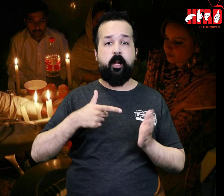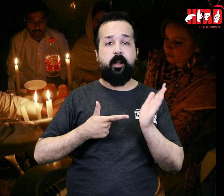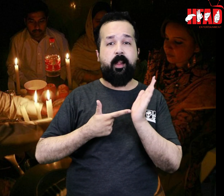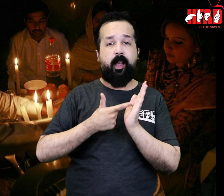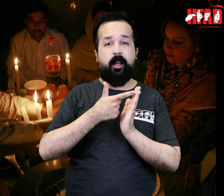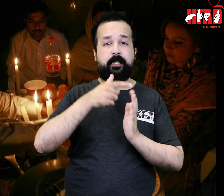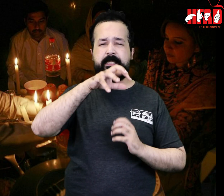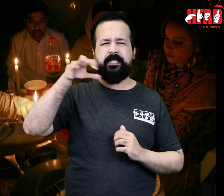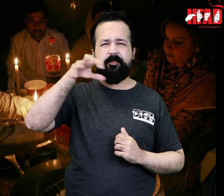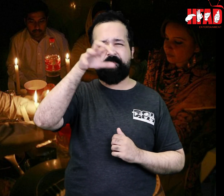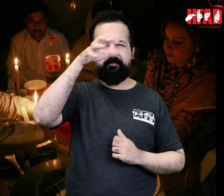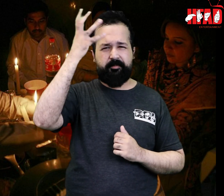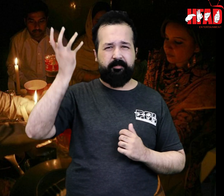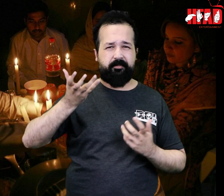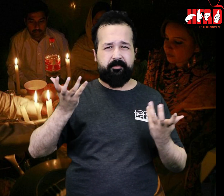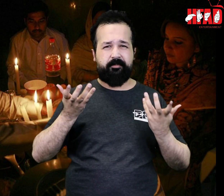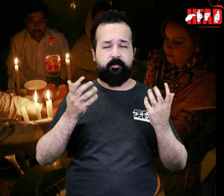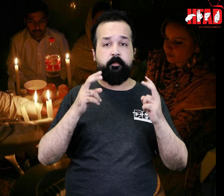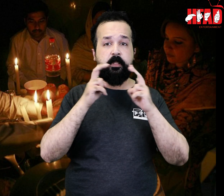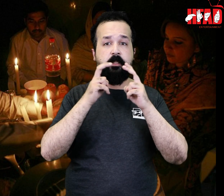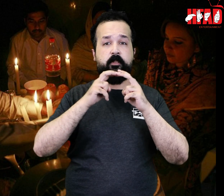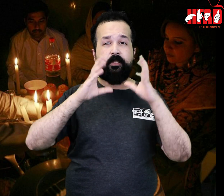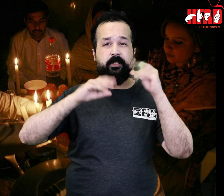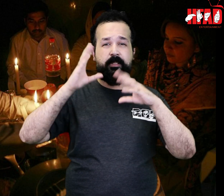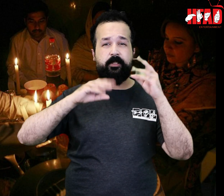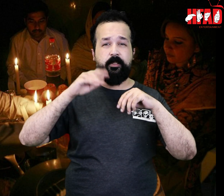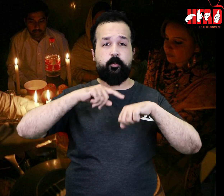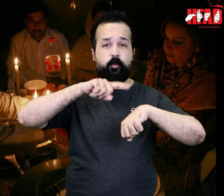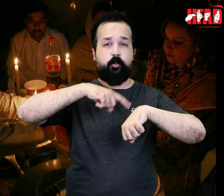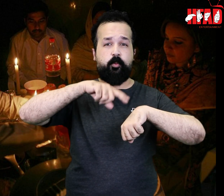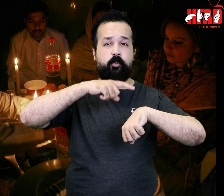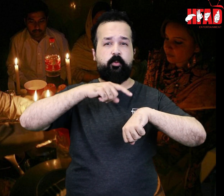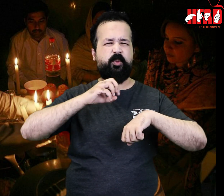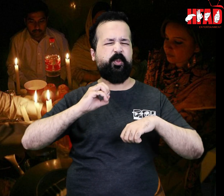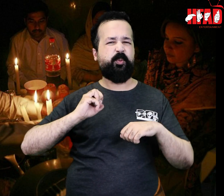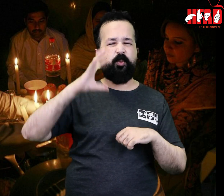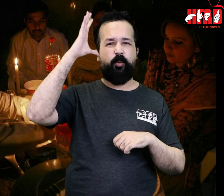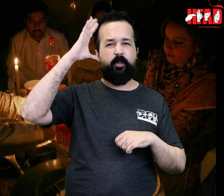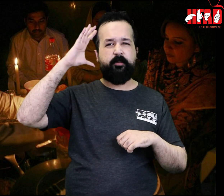while the duration of load shedding in villages is more than that.